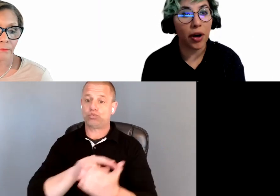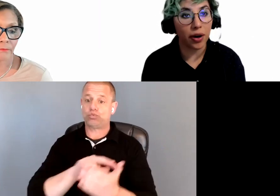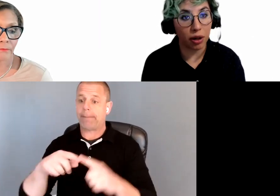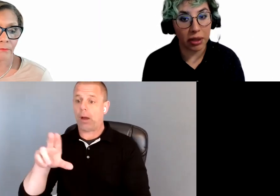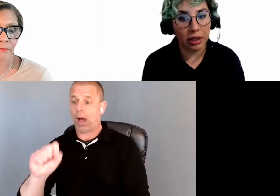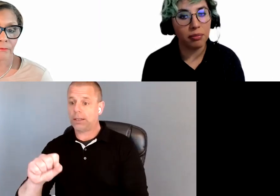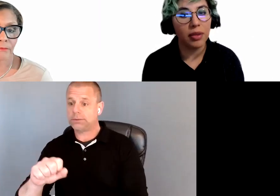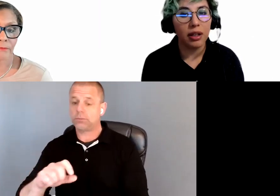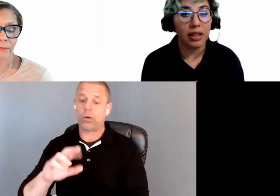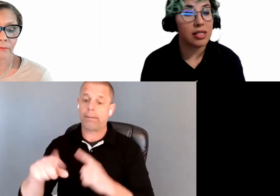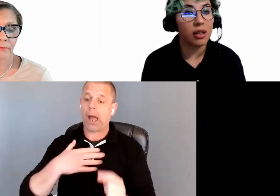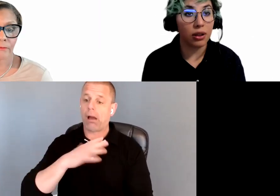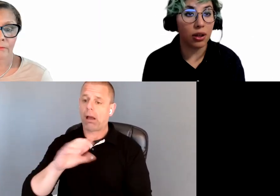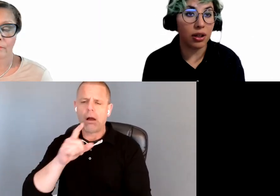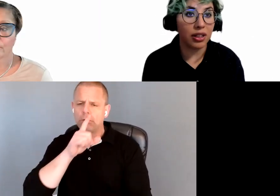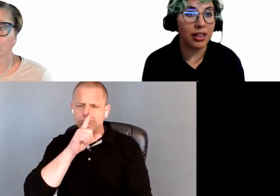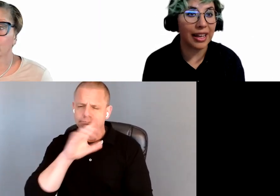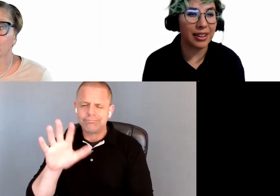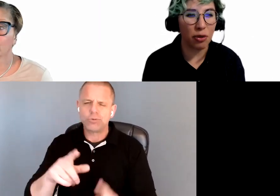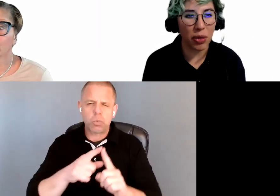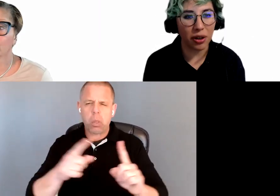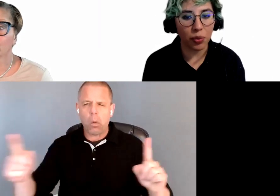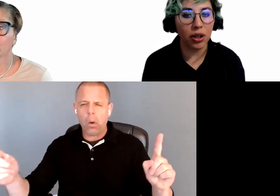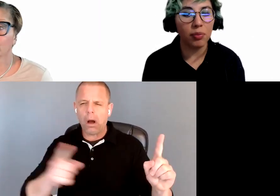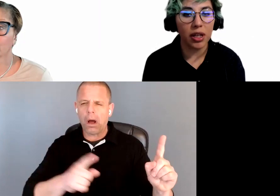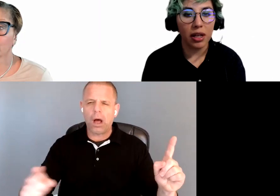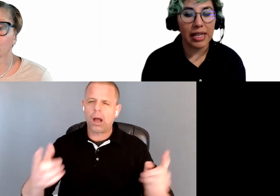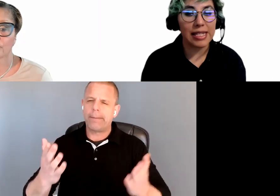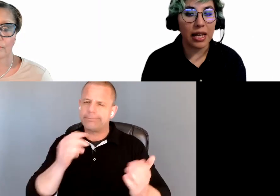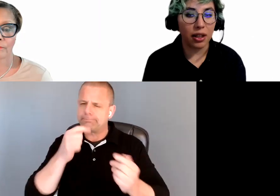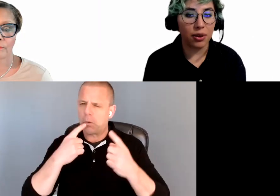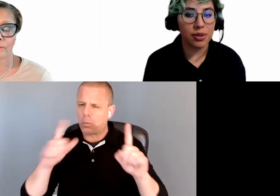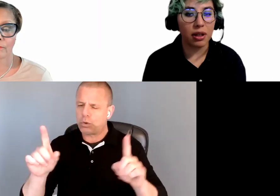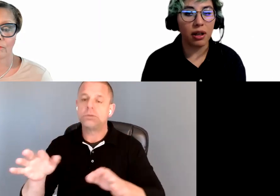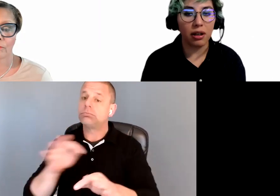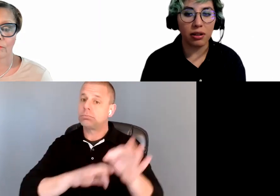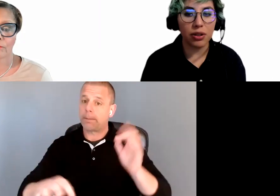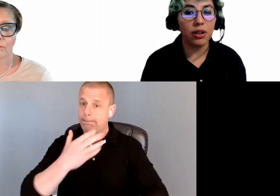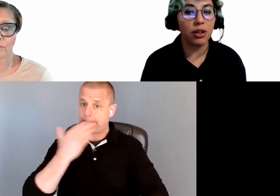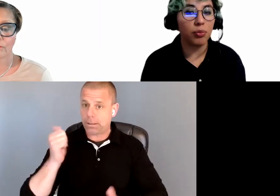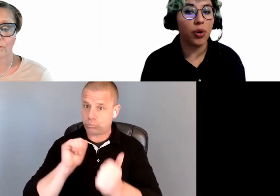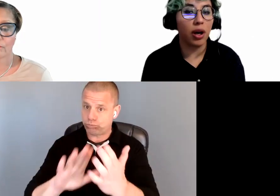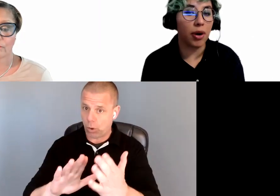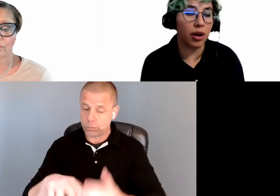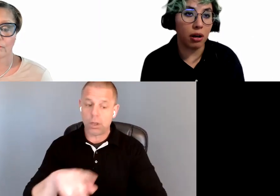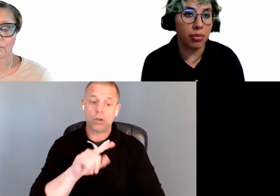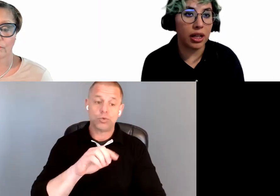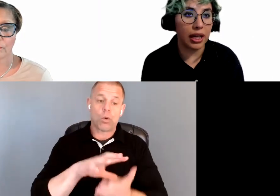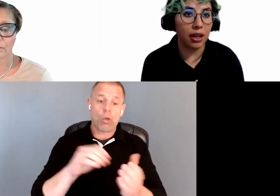our company." That's long and might not work. Instead use: "To learn more about our company,